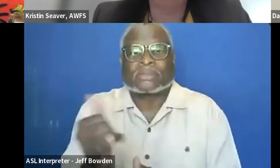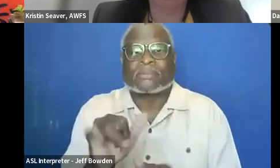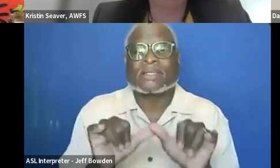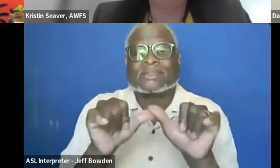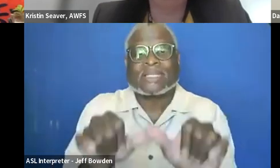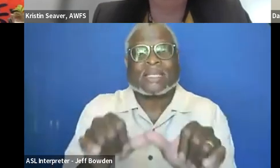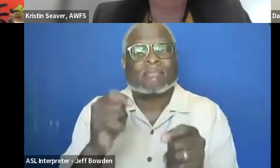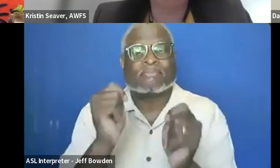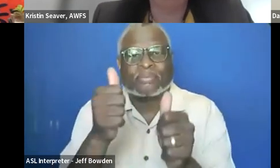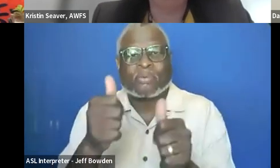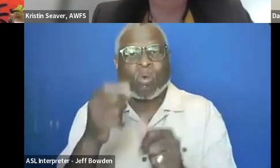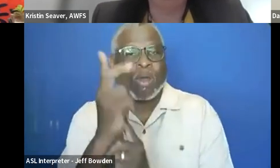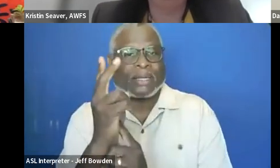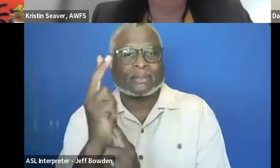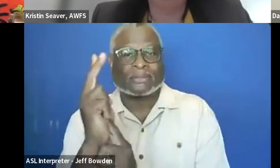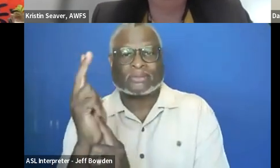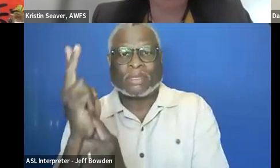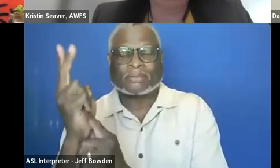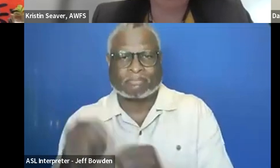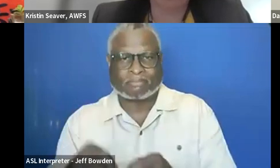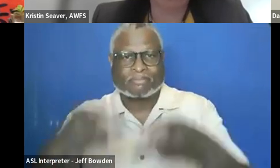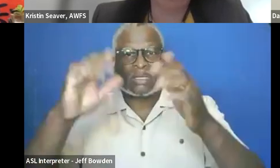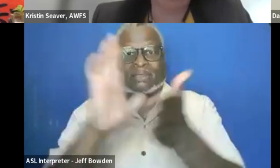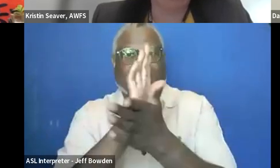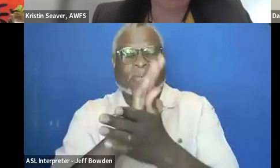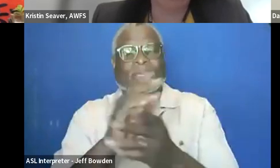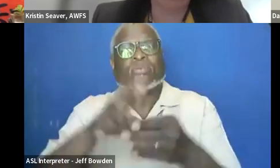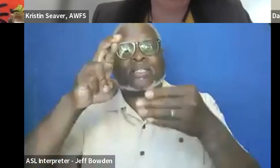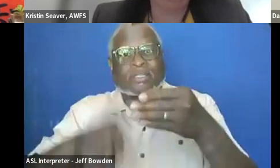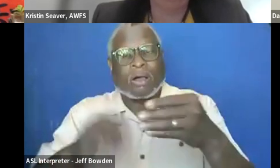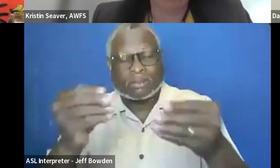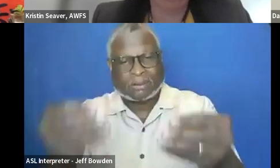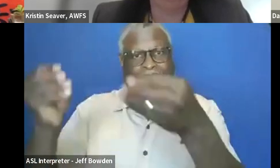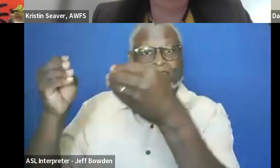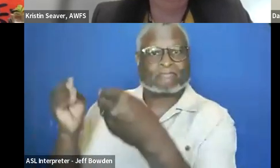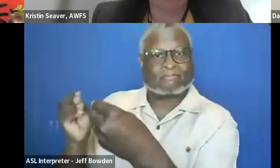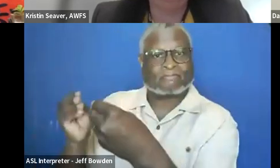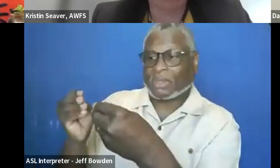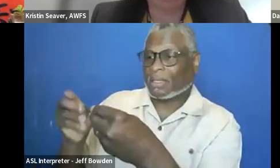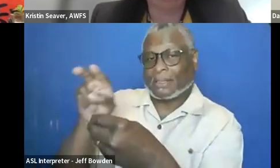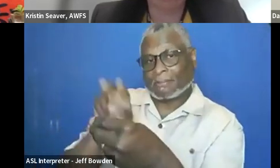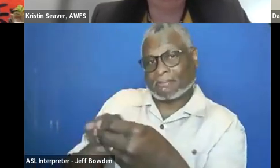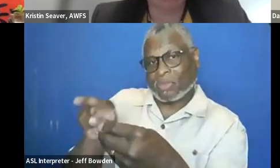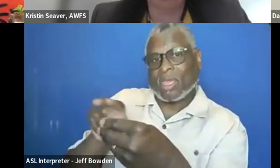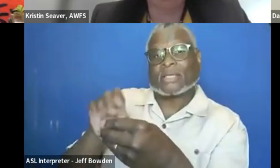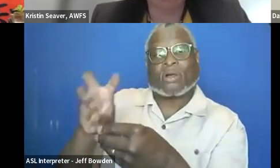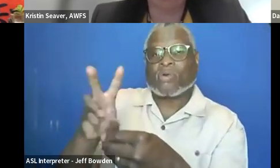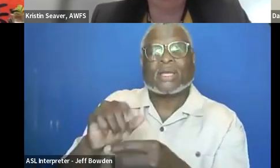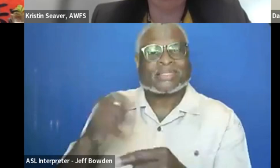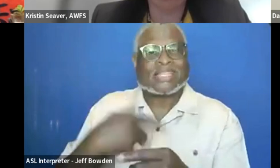within a minute or two of uploading the document and I got the results back from the software. And it would've taken me longer to research.